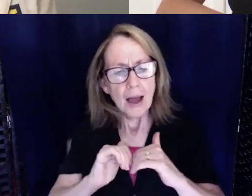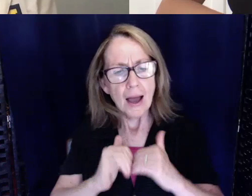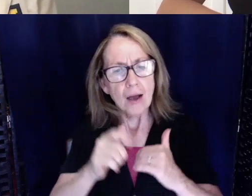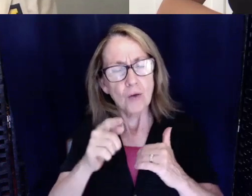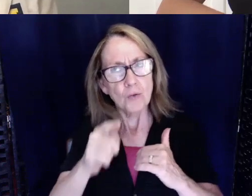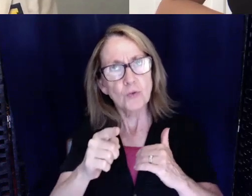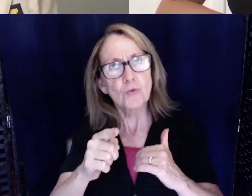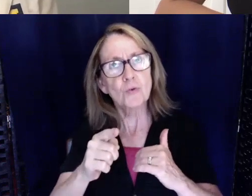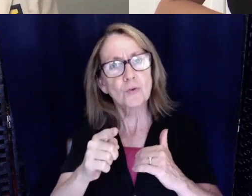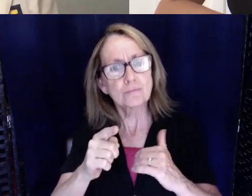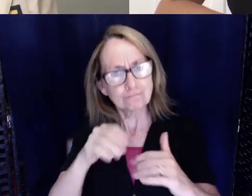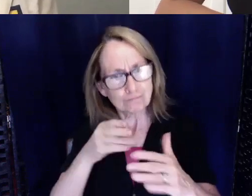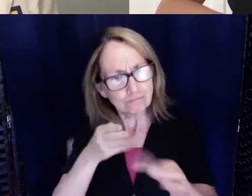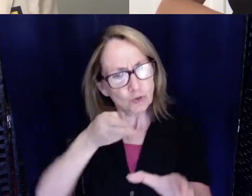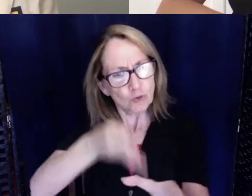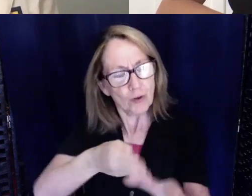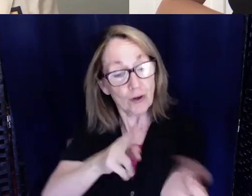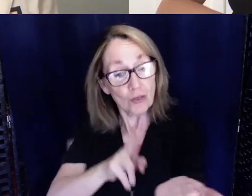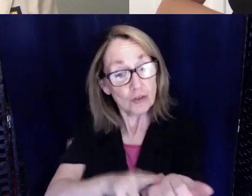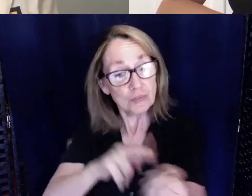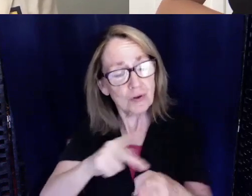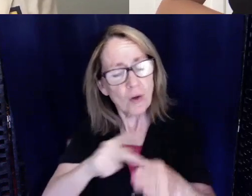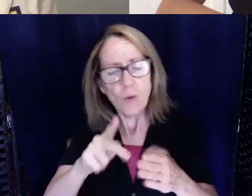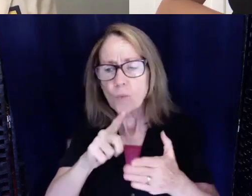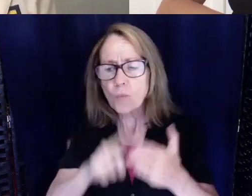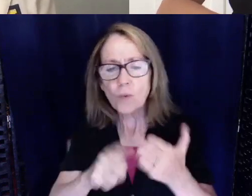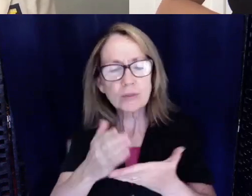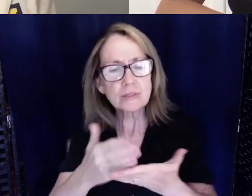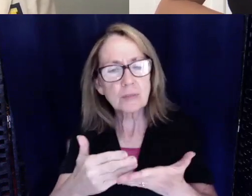nursing profession. What were some of the barriers that you